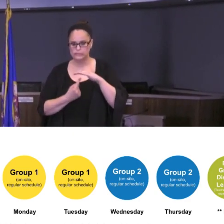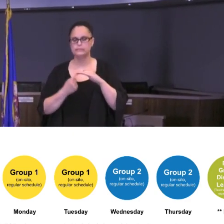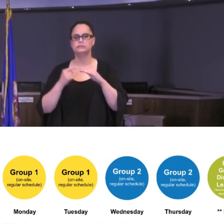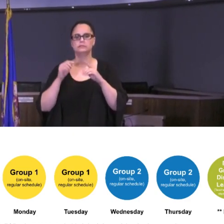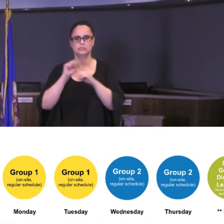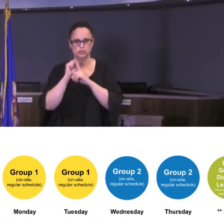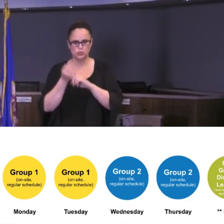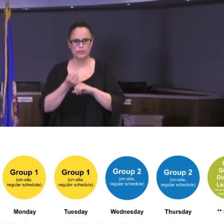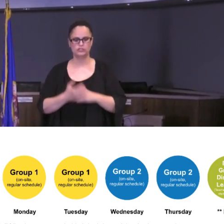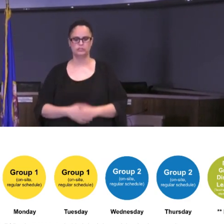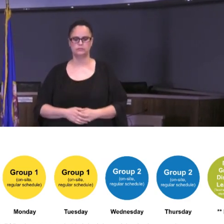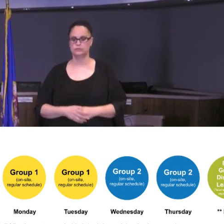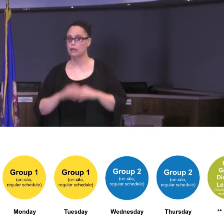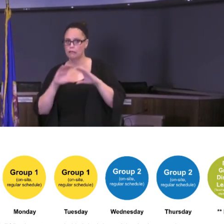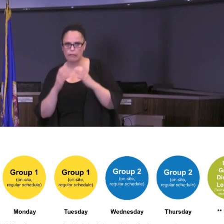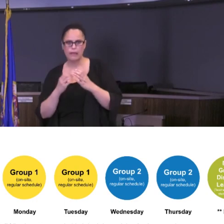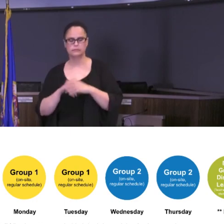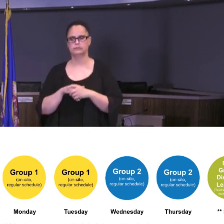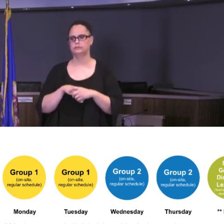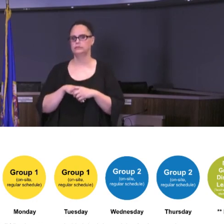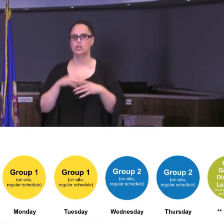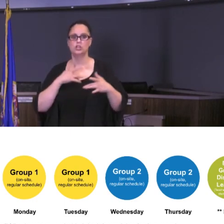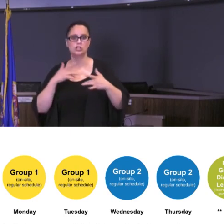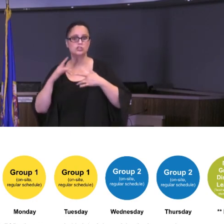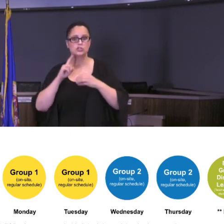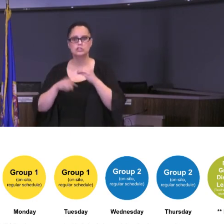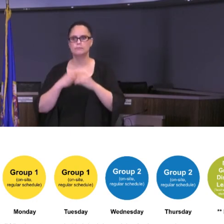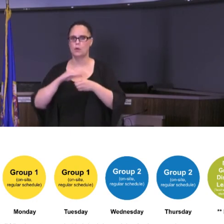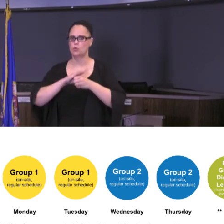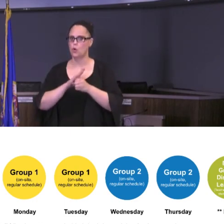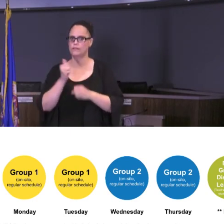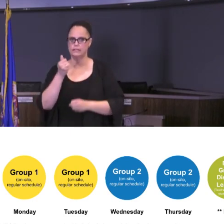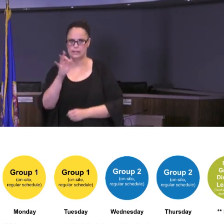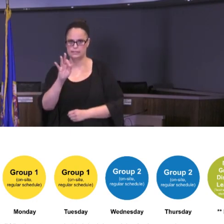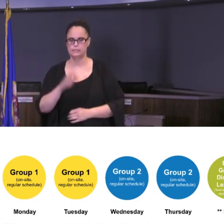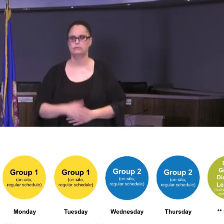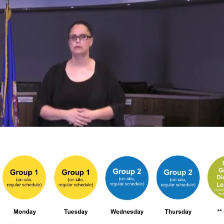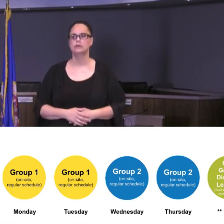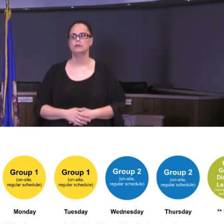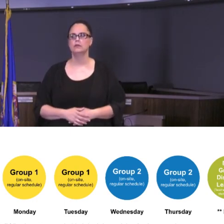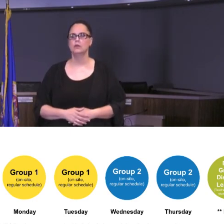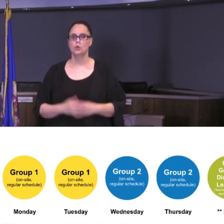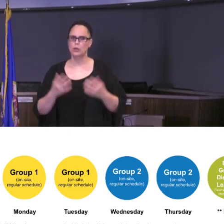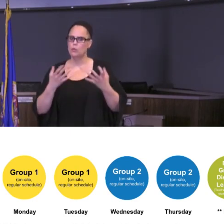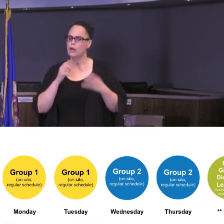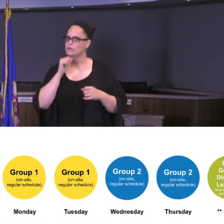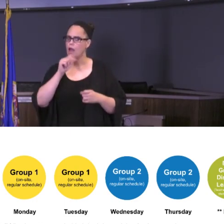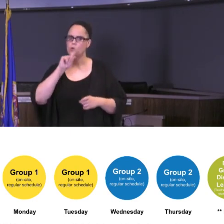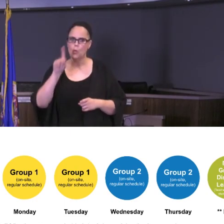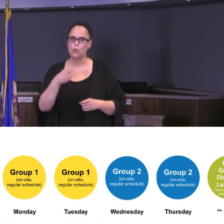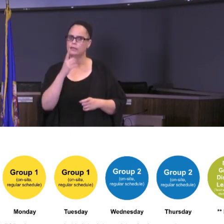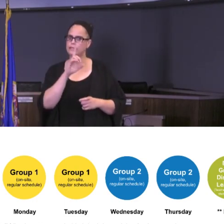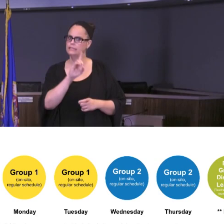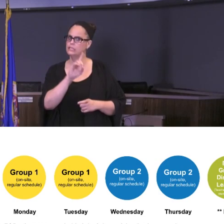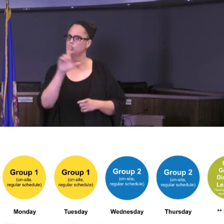schools, due to health concerns about COVID-19. So again, we want to be able to not just do distance learning as a